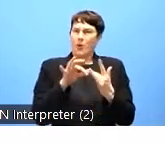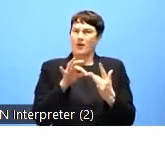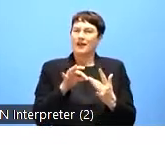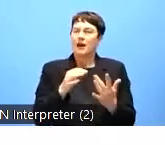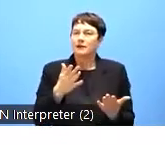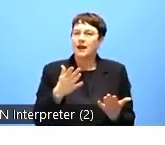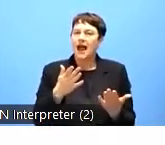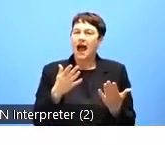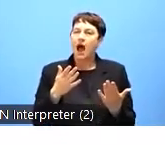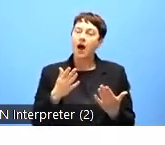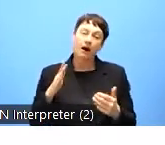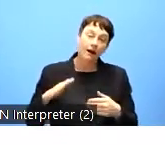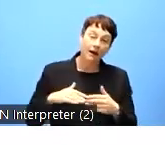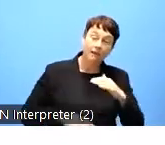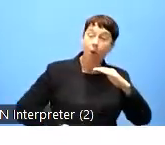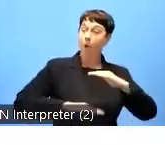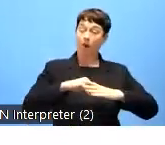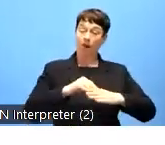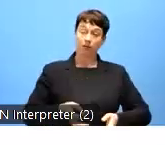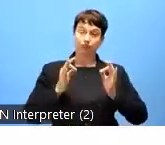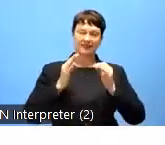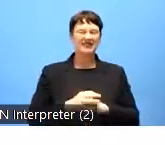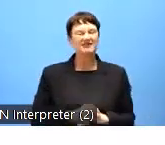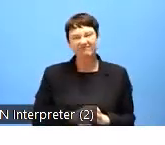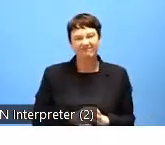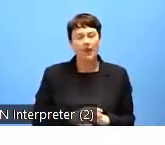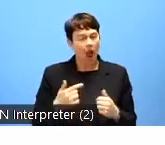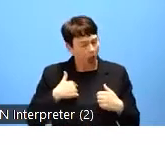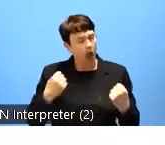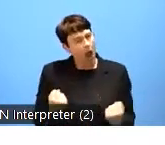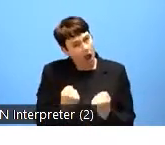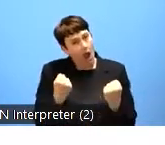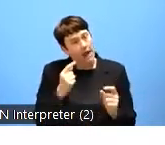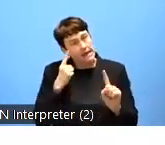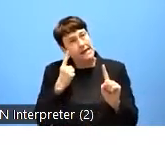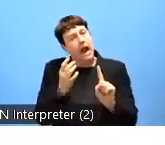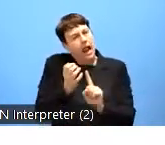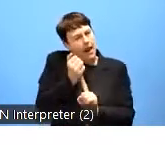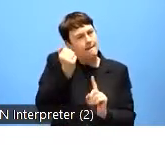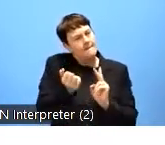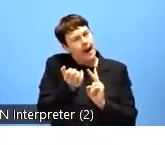its objectives. Main success factors that emerged from our review were the introduction